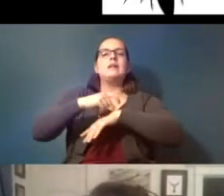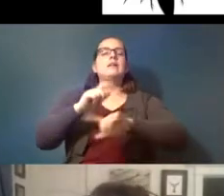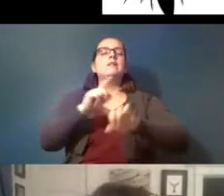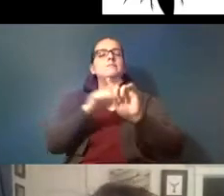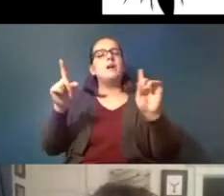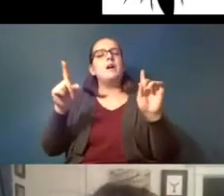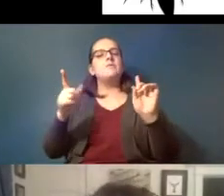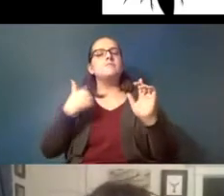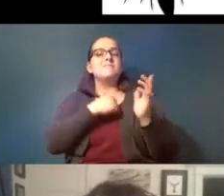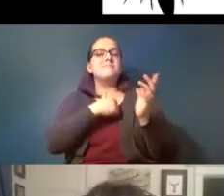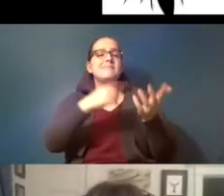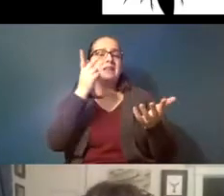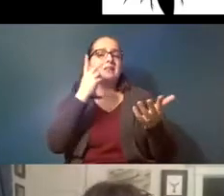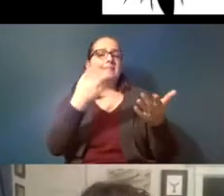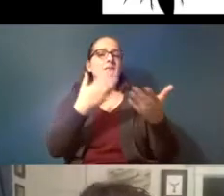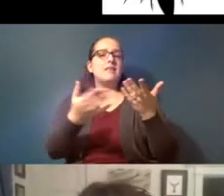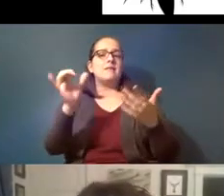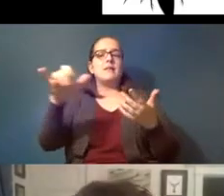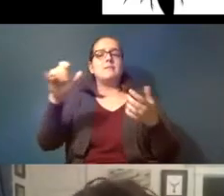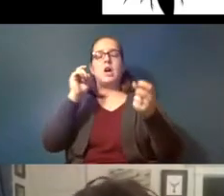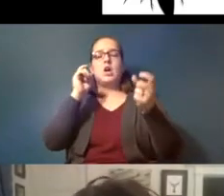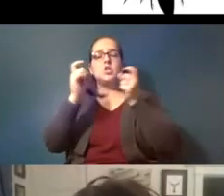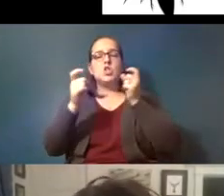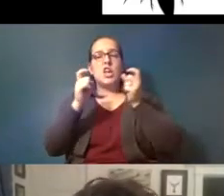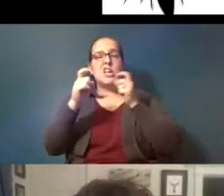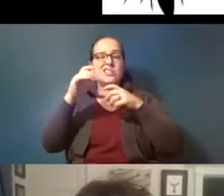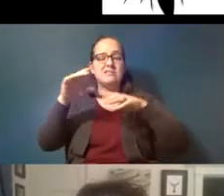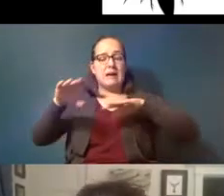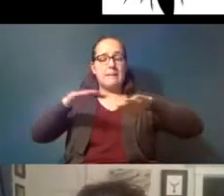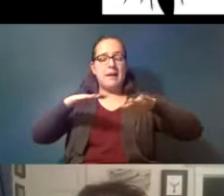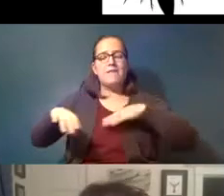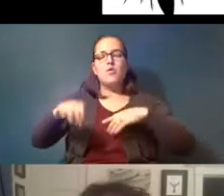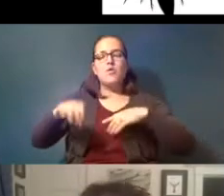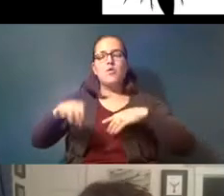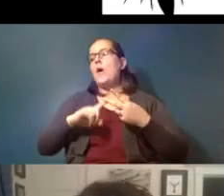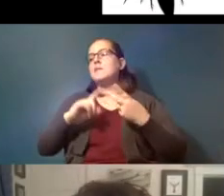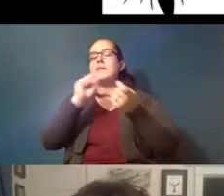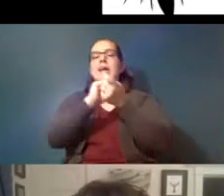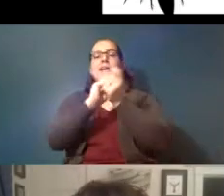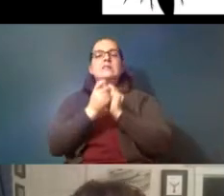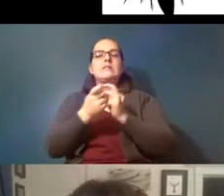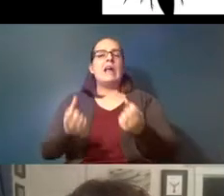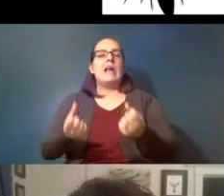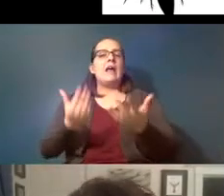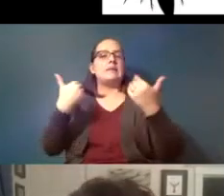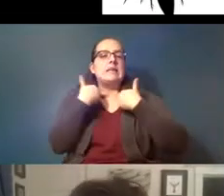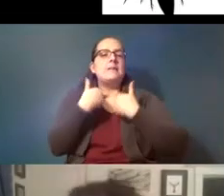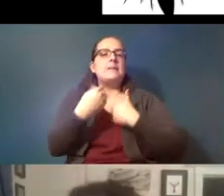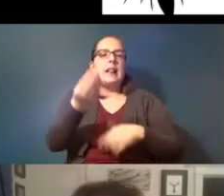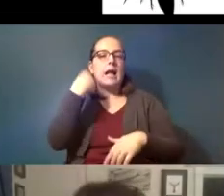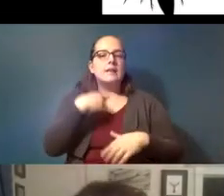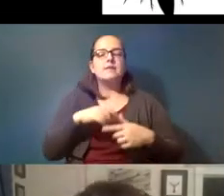we see things like changes in behavior or changes in how much an animal eats or whether